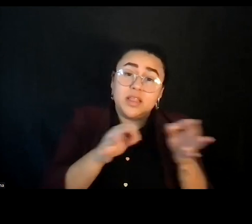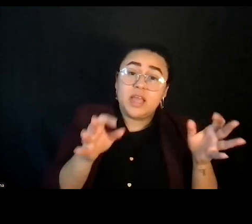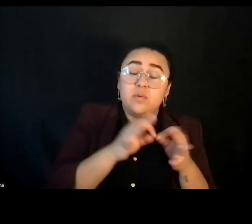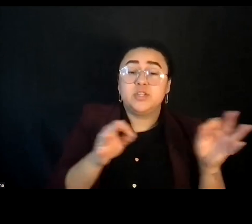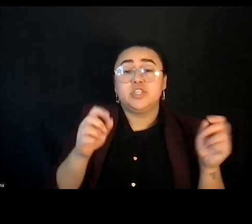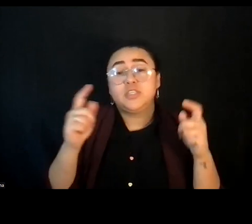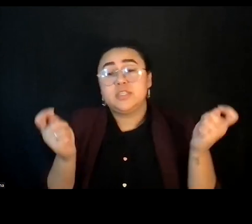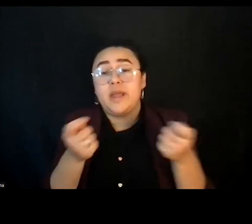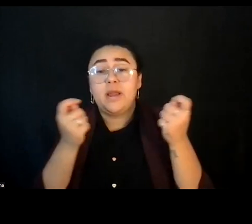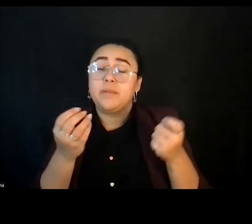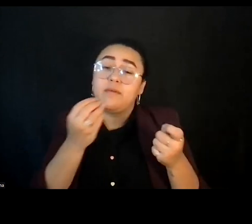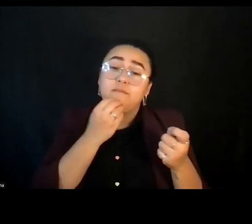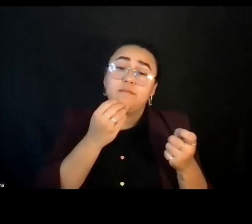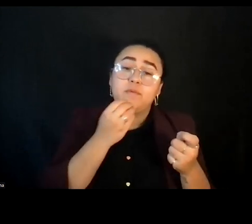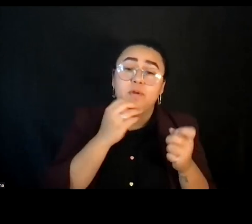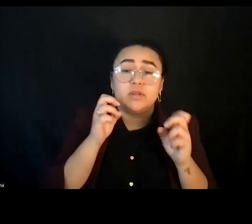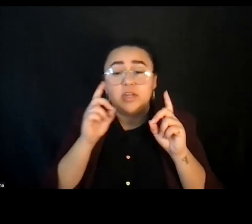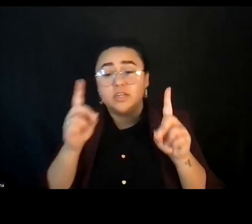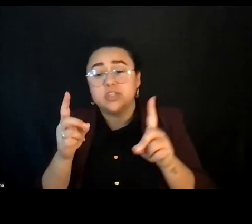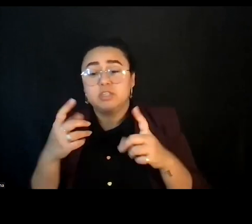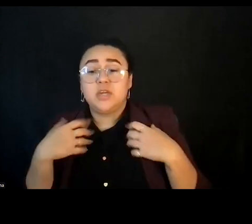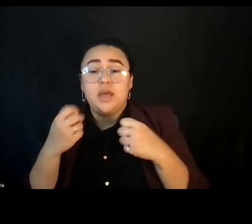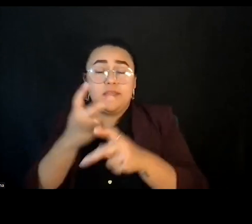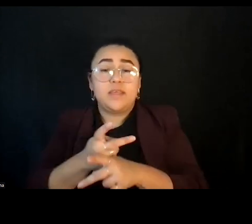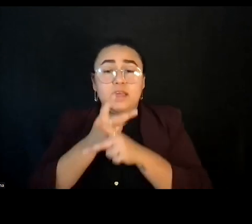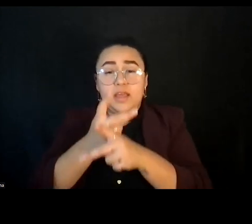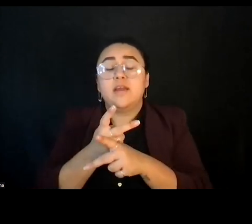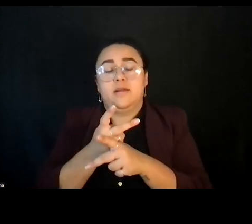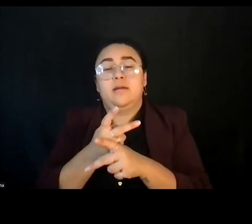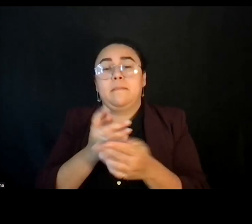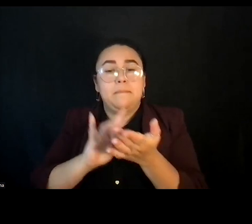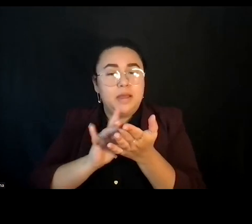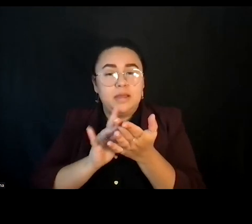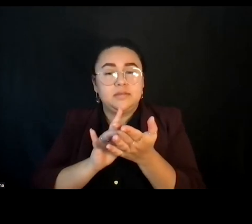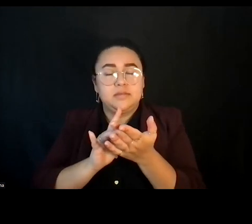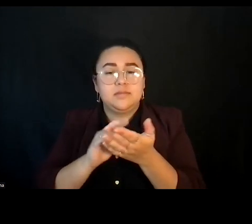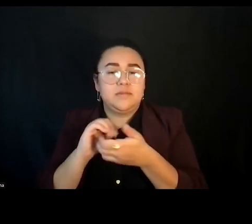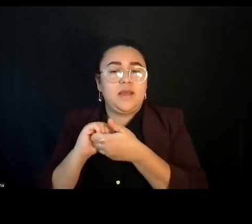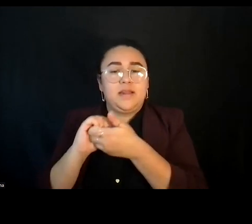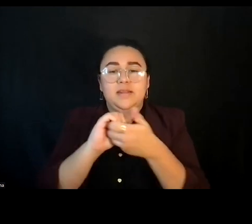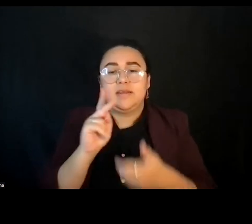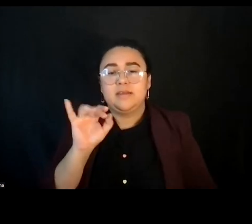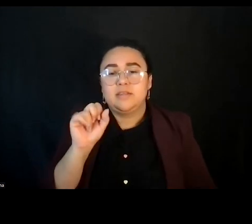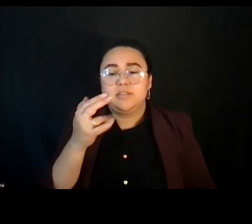education, health care, governance, medicine and kinship.